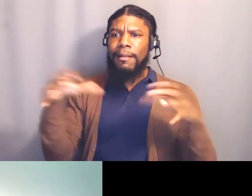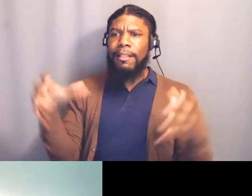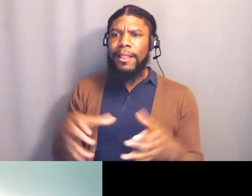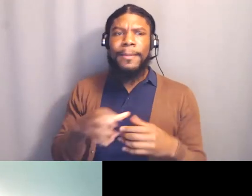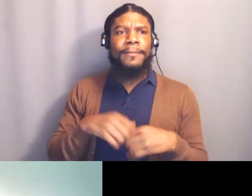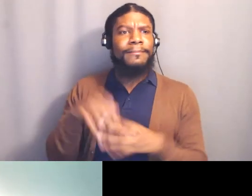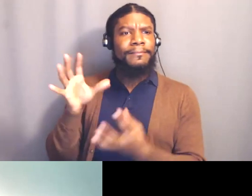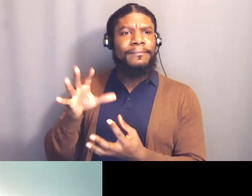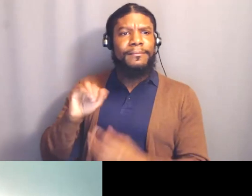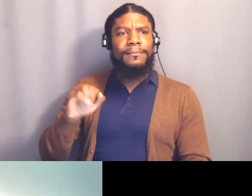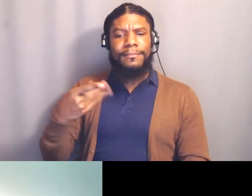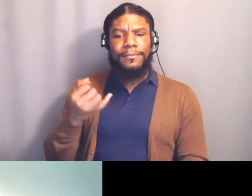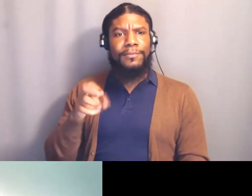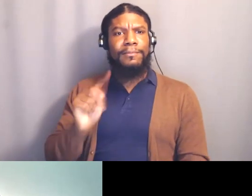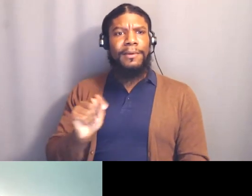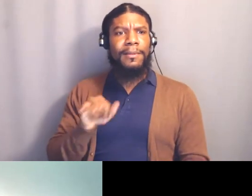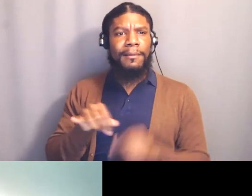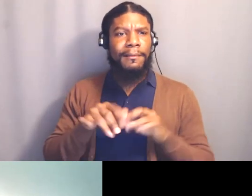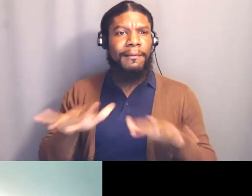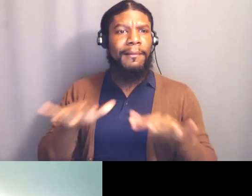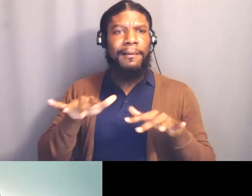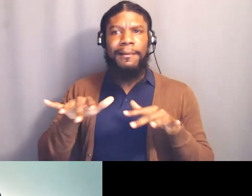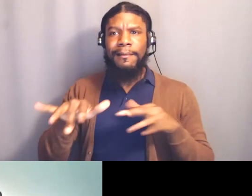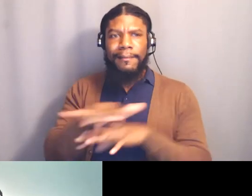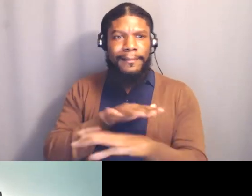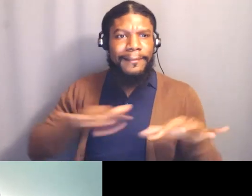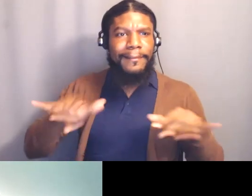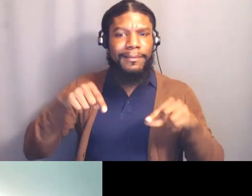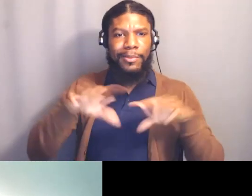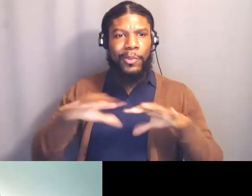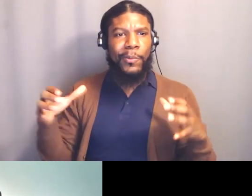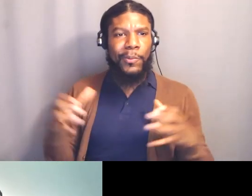in the room and I'm really grateful, and so I wrote down a lot